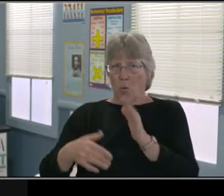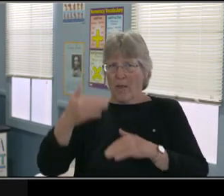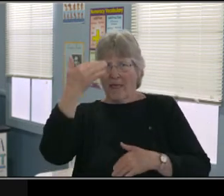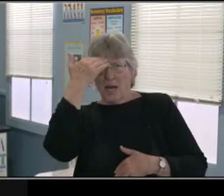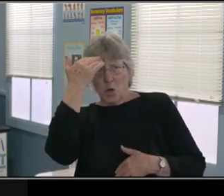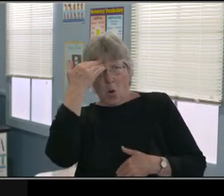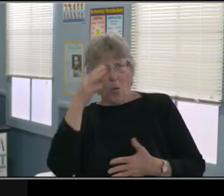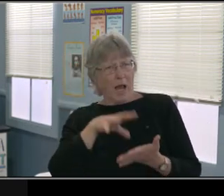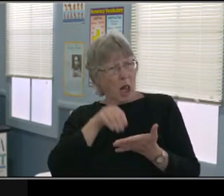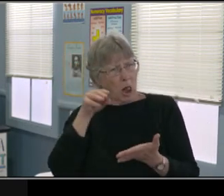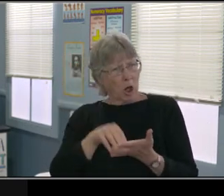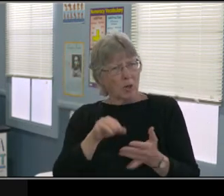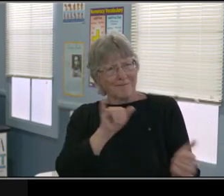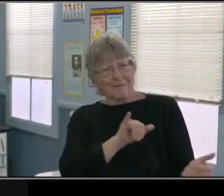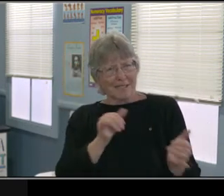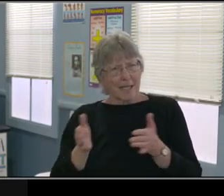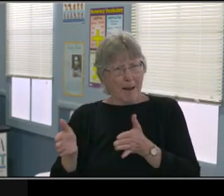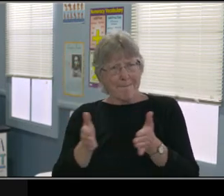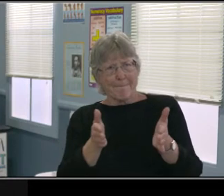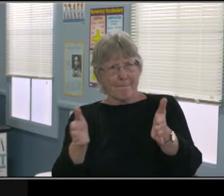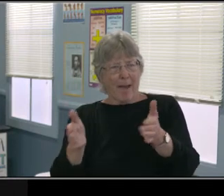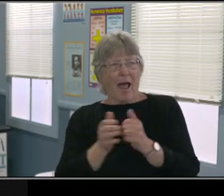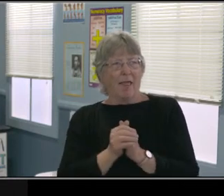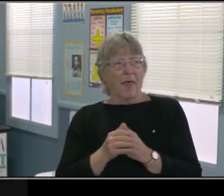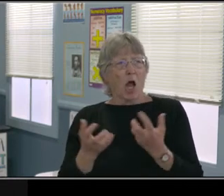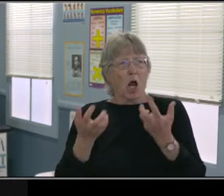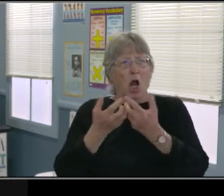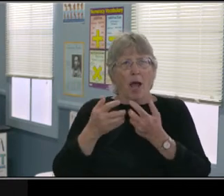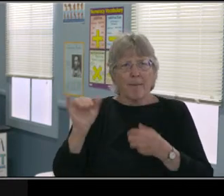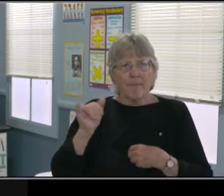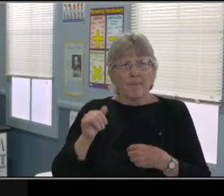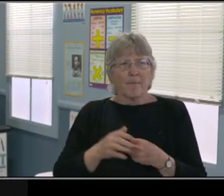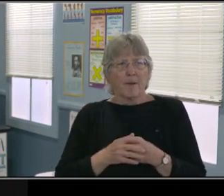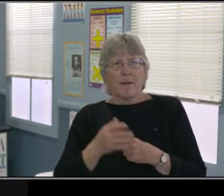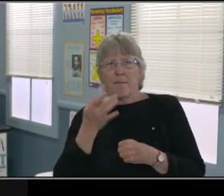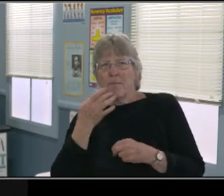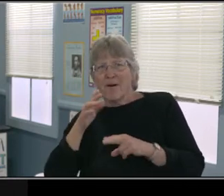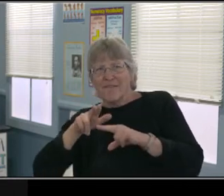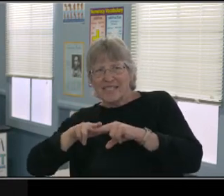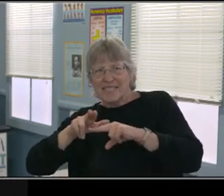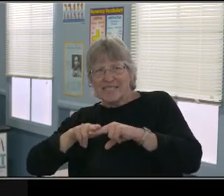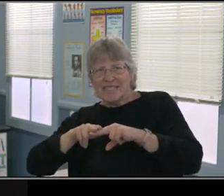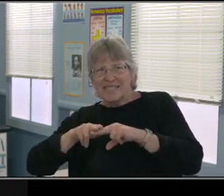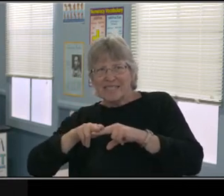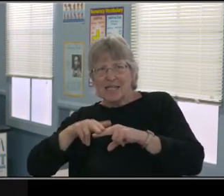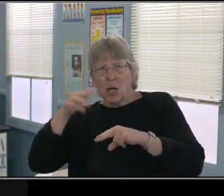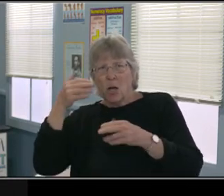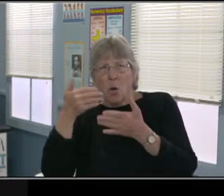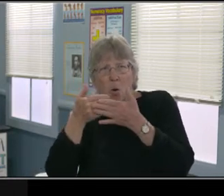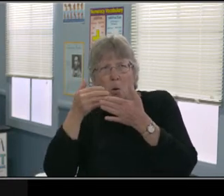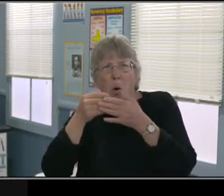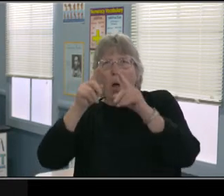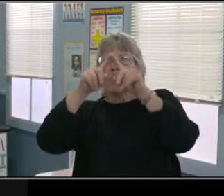Do I want them to do that? What does that look like? And so you may have different building in bricks.